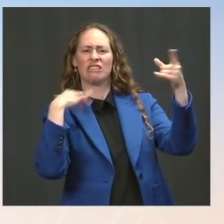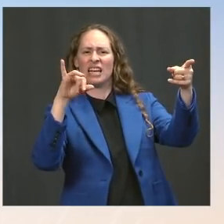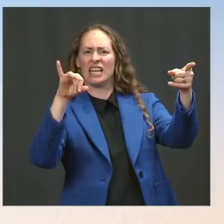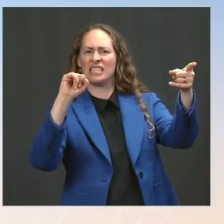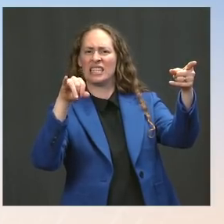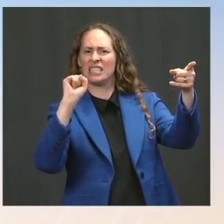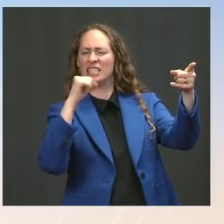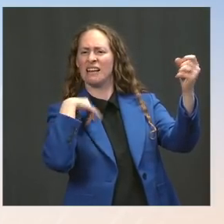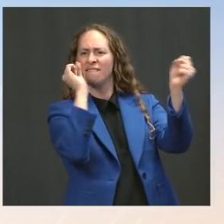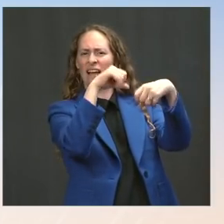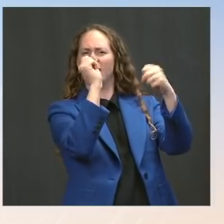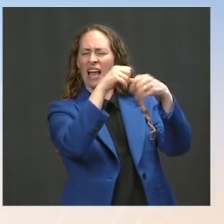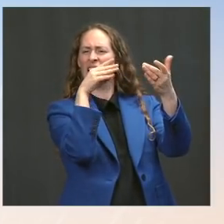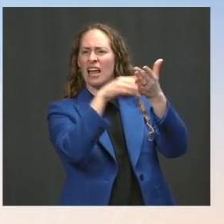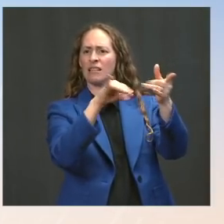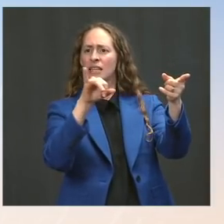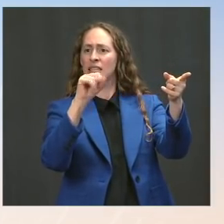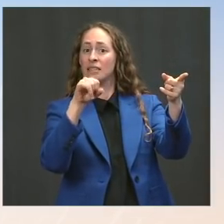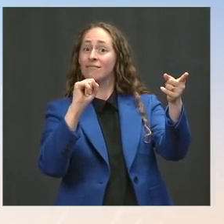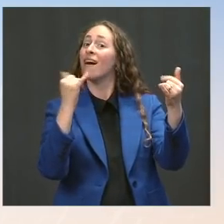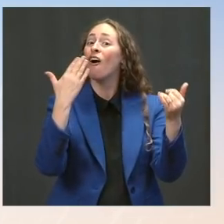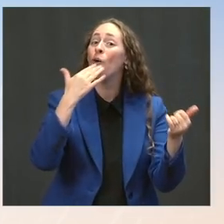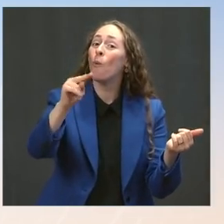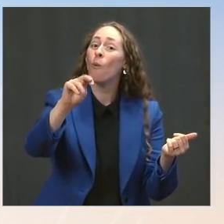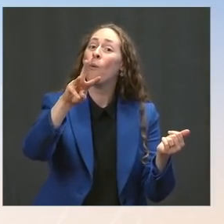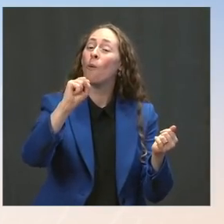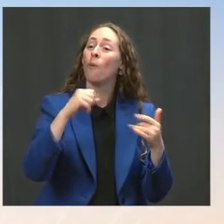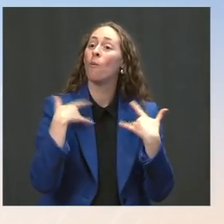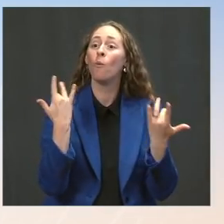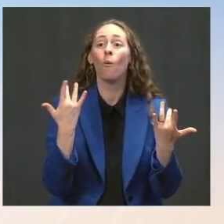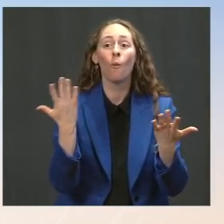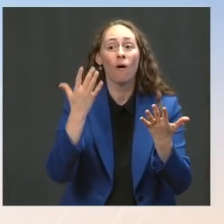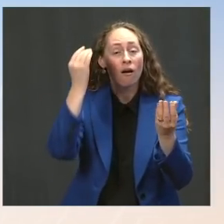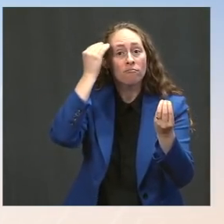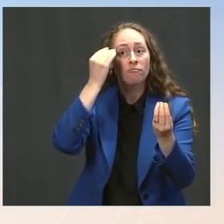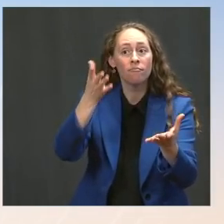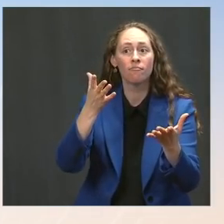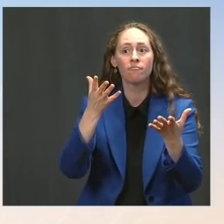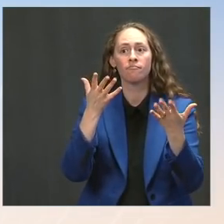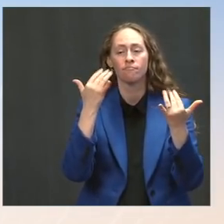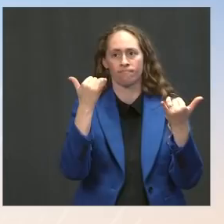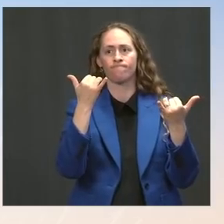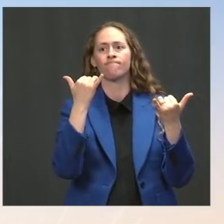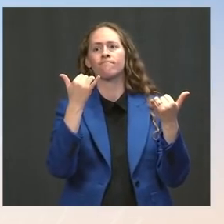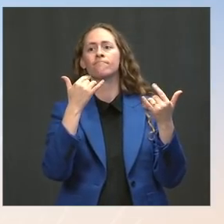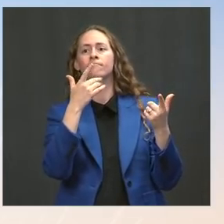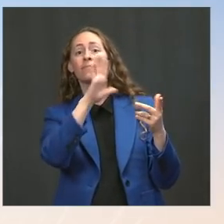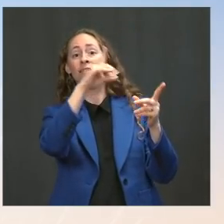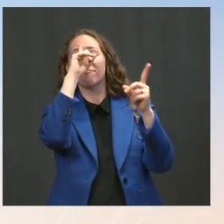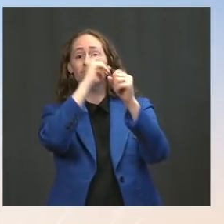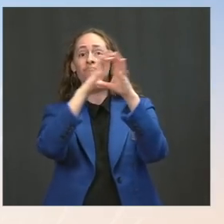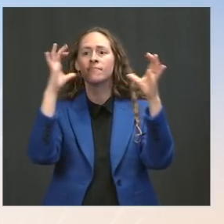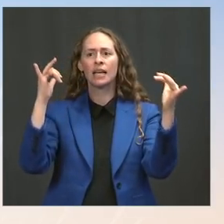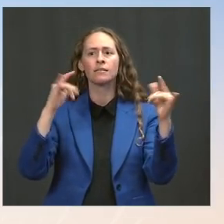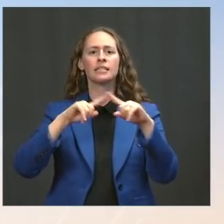or real news today, I should say, is about a change of mission. And the numbers will be driven by what is needed for the mission over time.